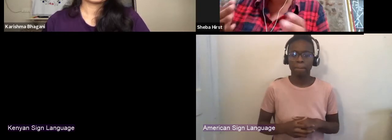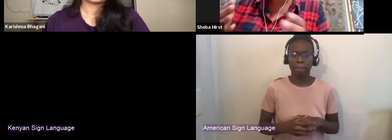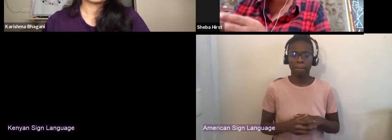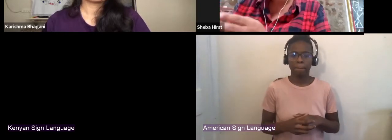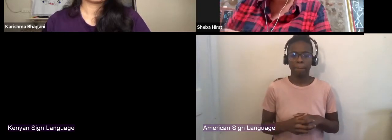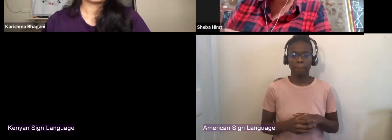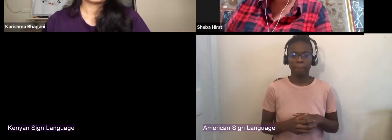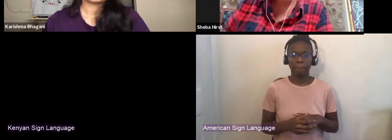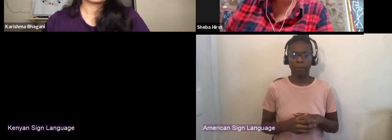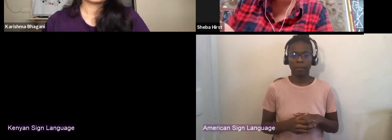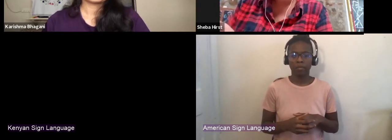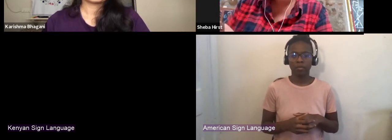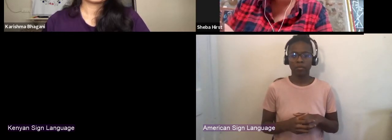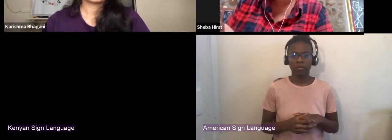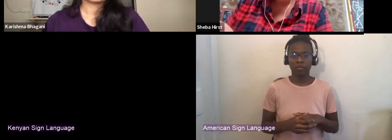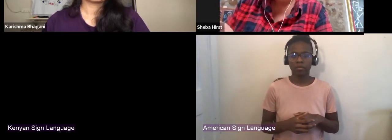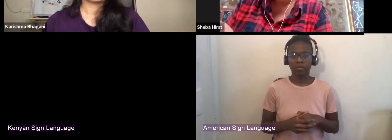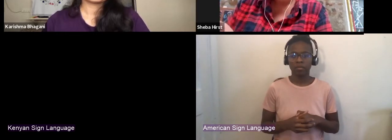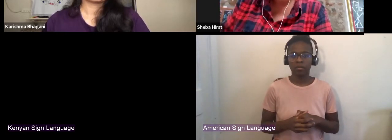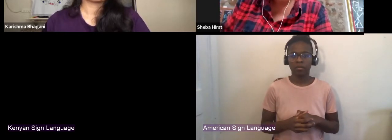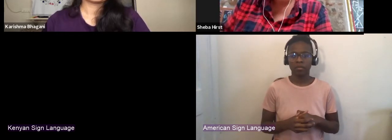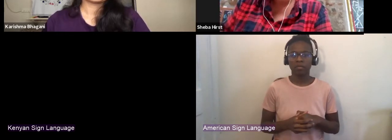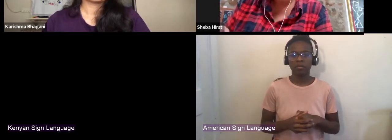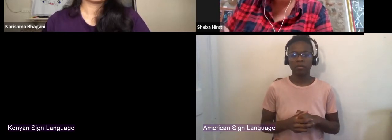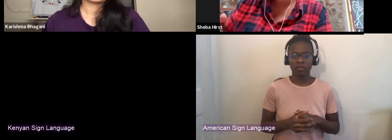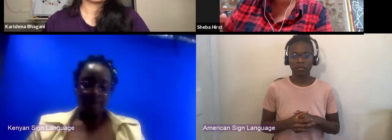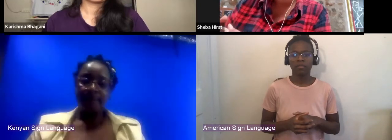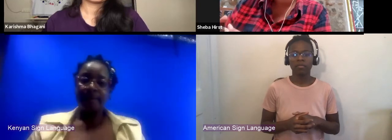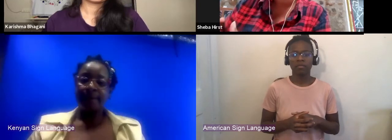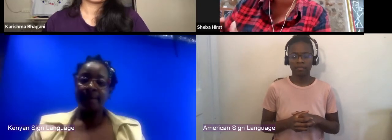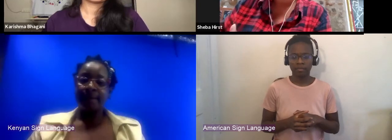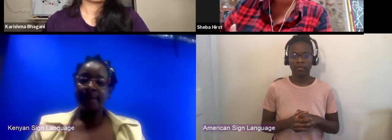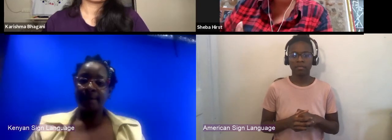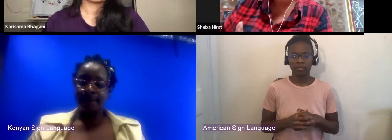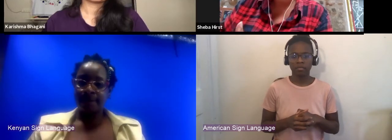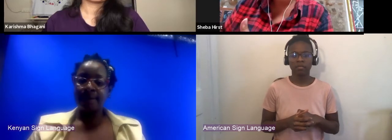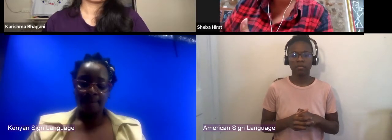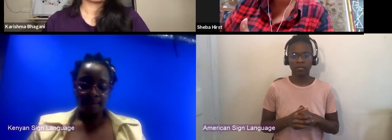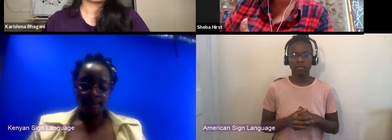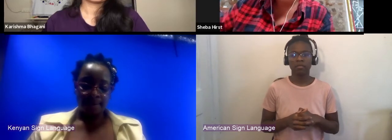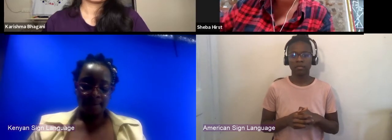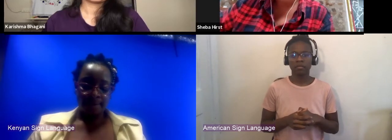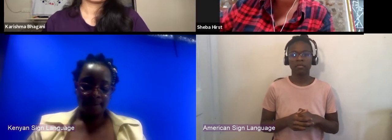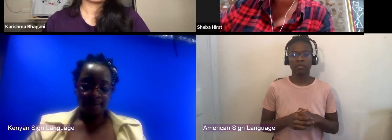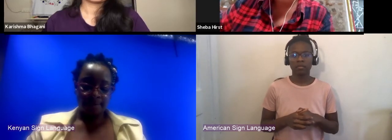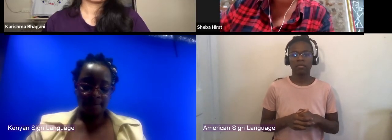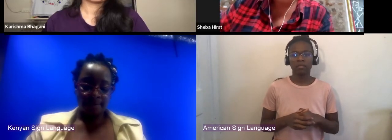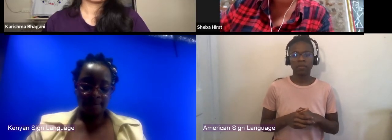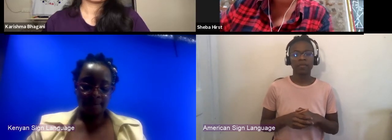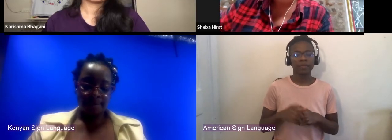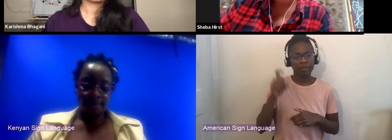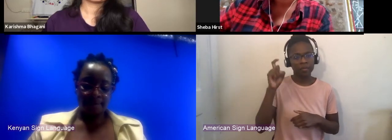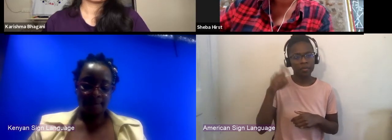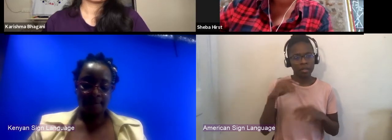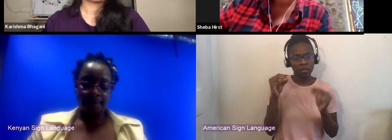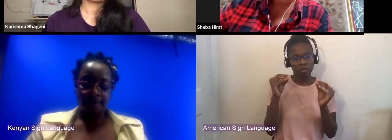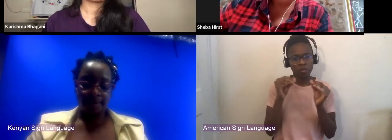from one set of experiences to the other and there needing to be such deeper investment in getting the work that you do written